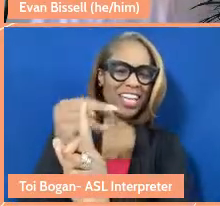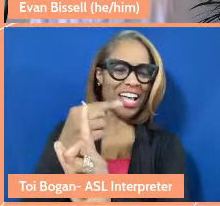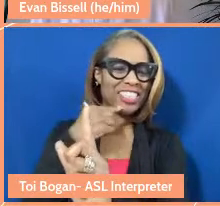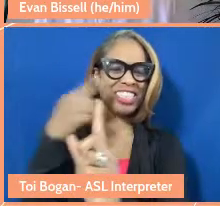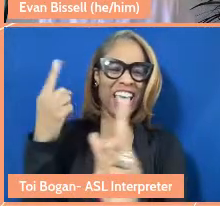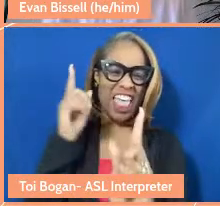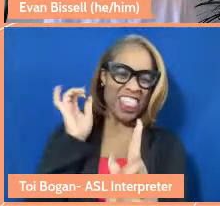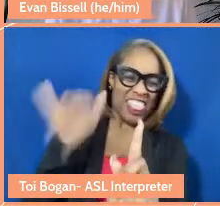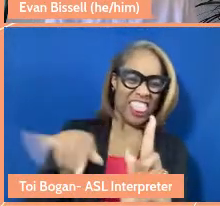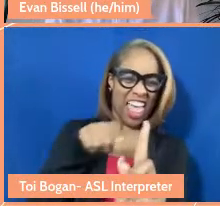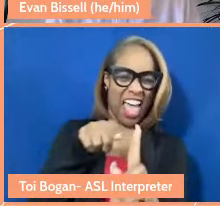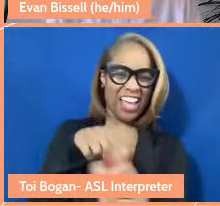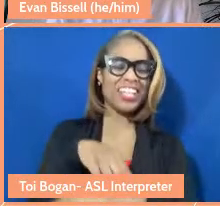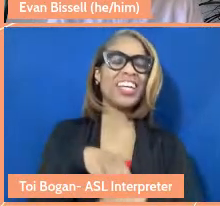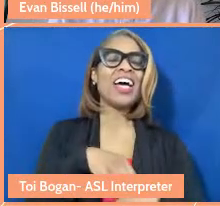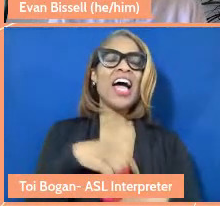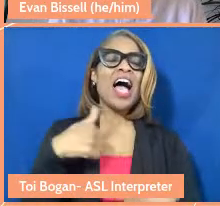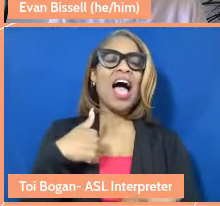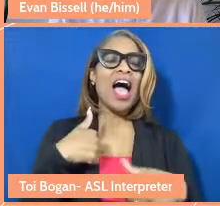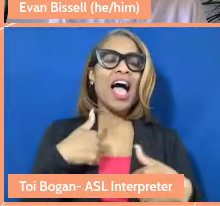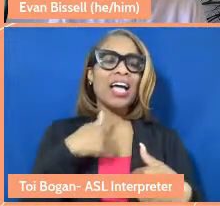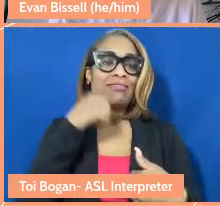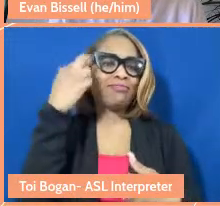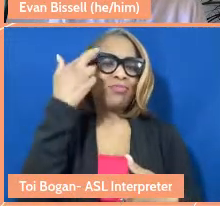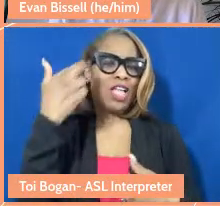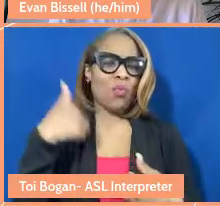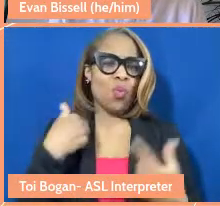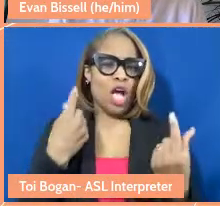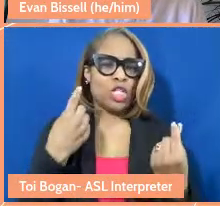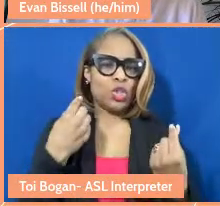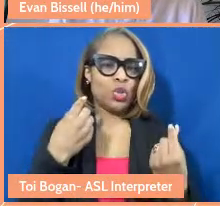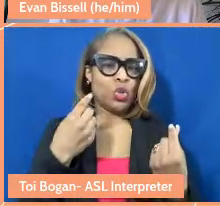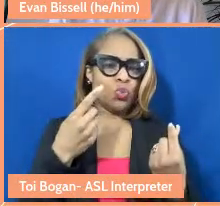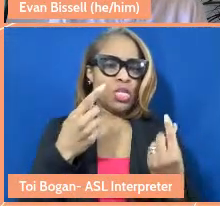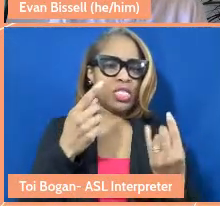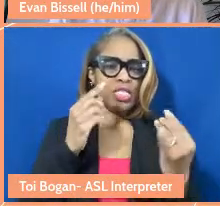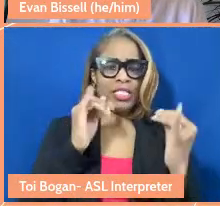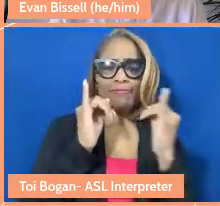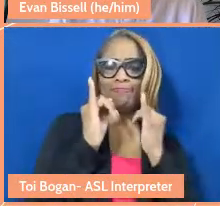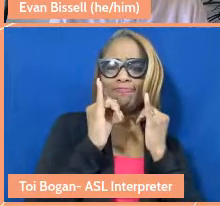to say is I didn't realize what I was doing was mutual aid until people kept saying that.